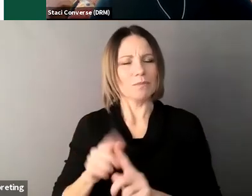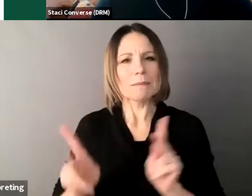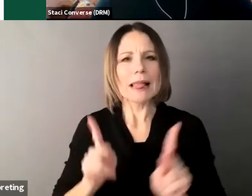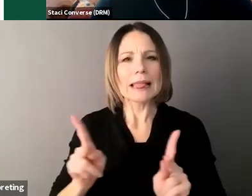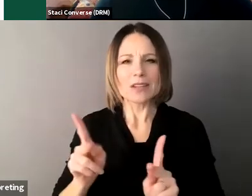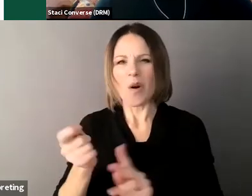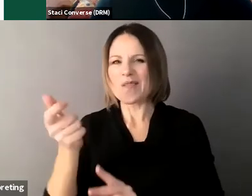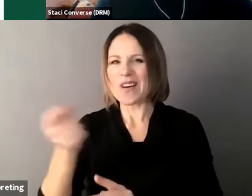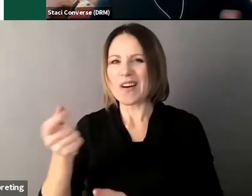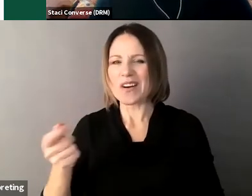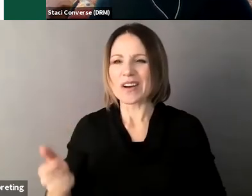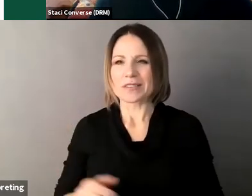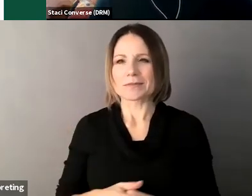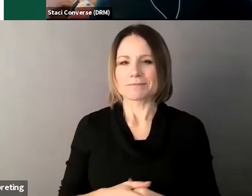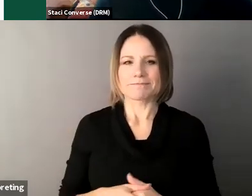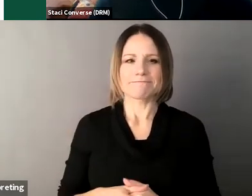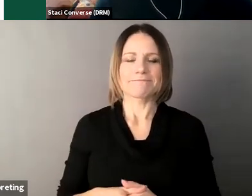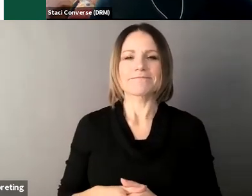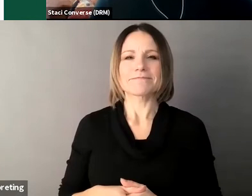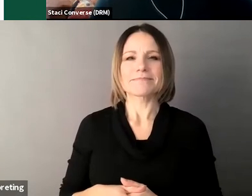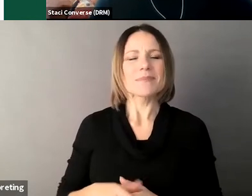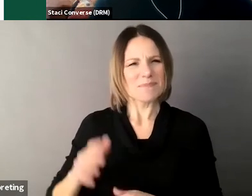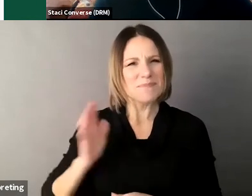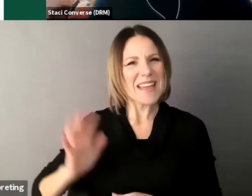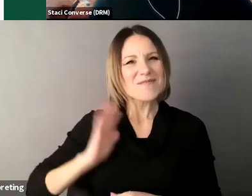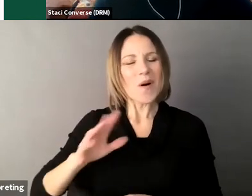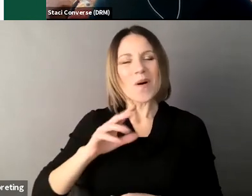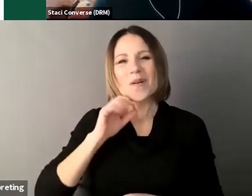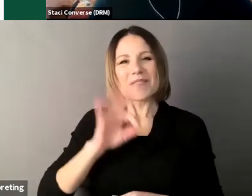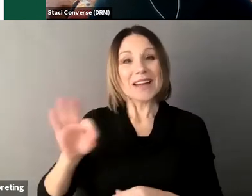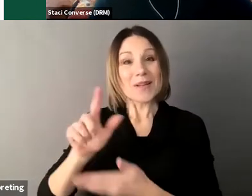has a cardigan is referred to throughout as an individual subject to guardianship